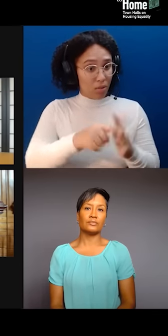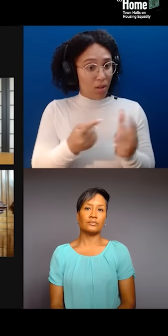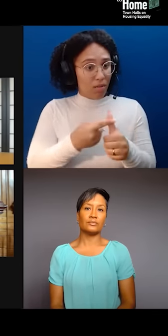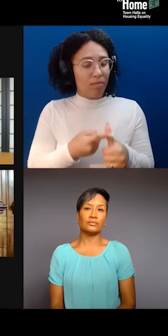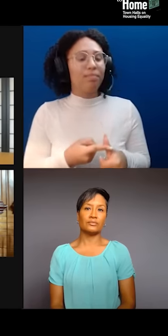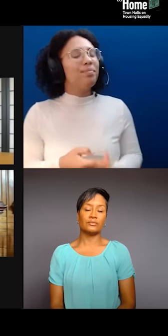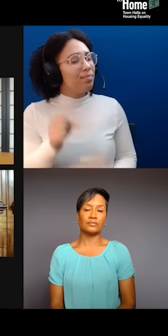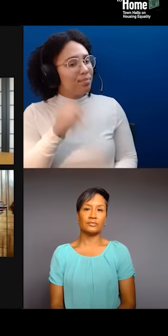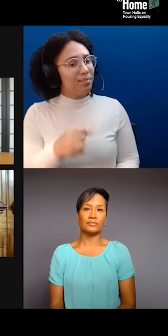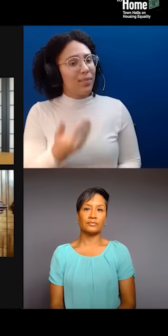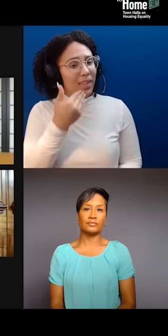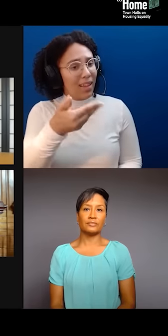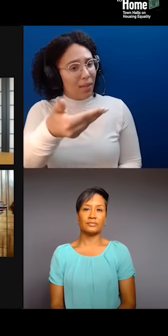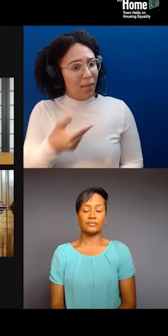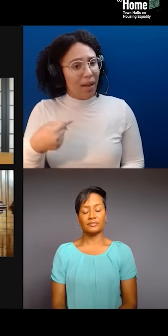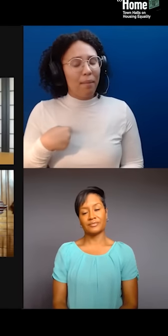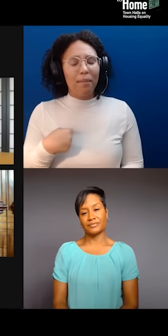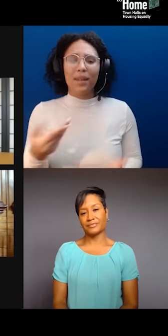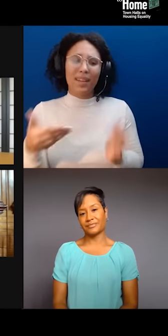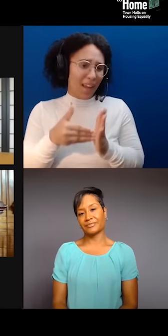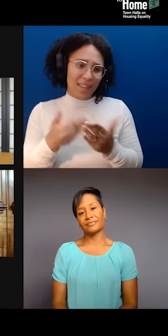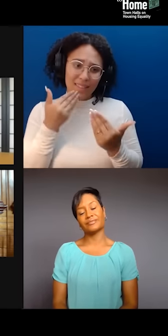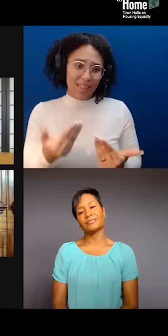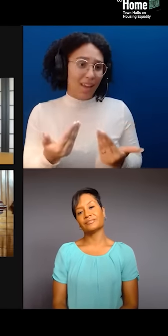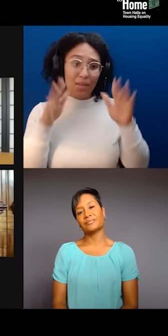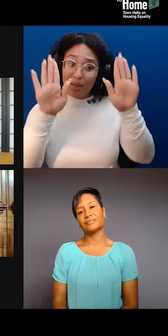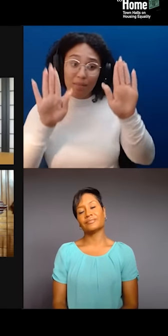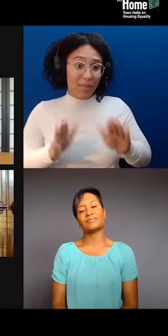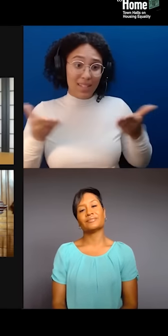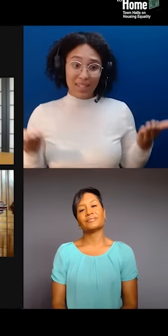And it's really amazing to be with you all here virtually